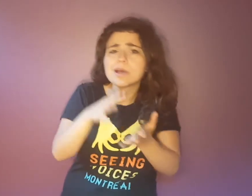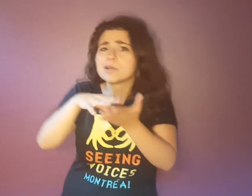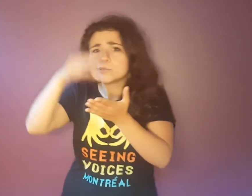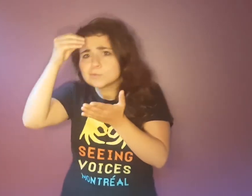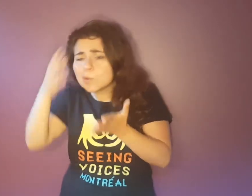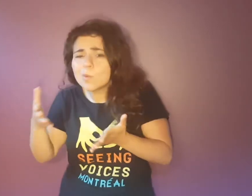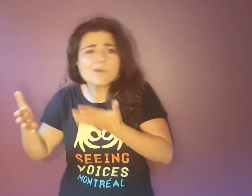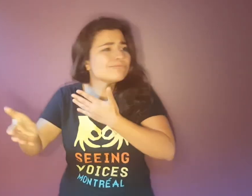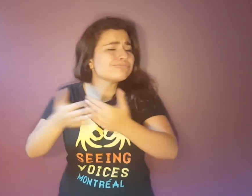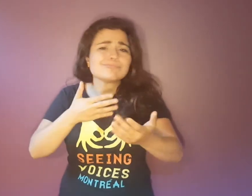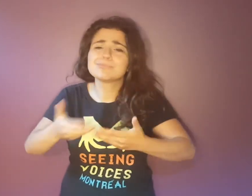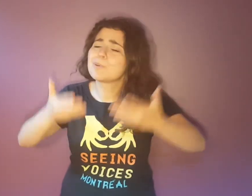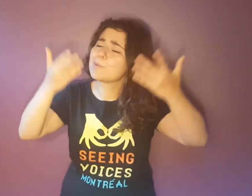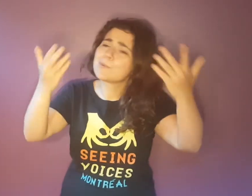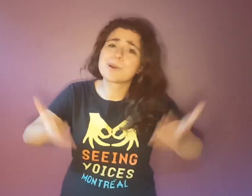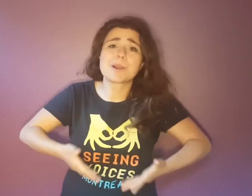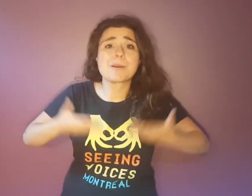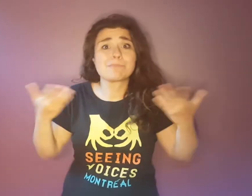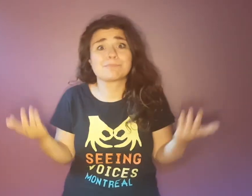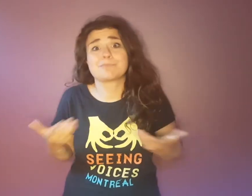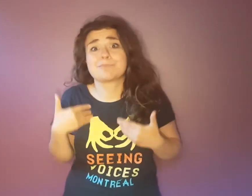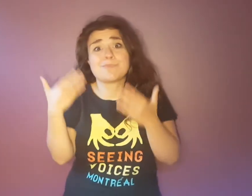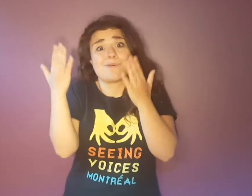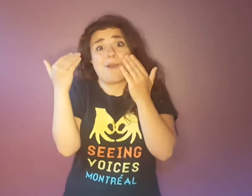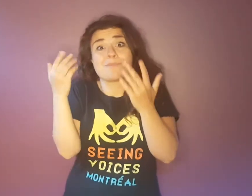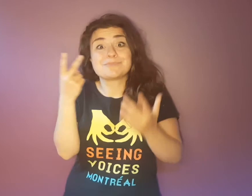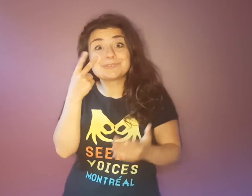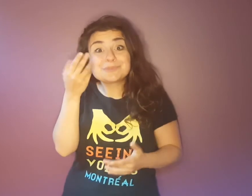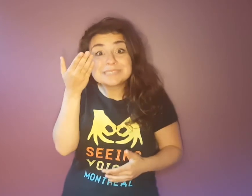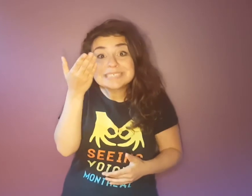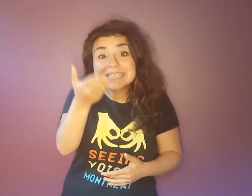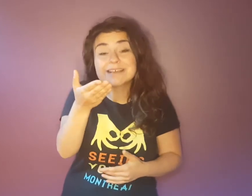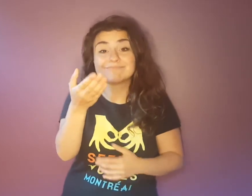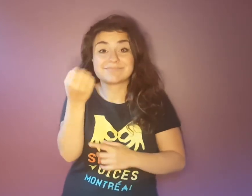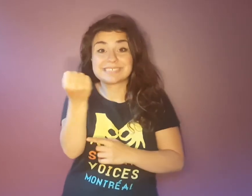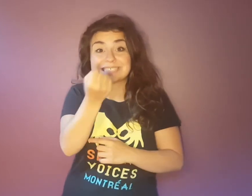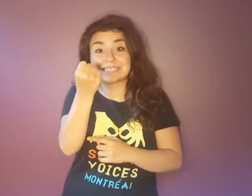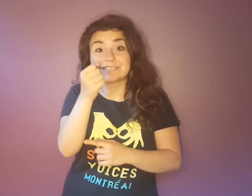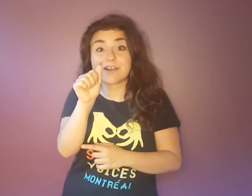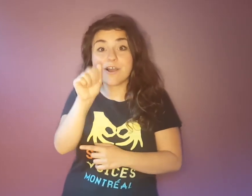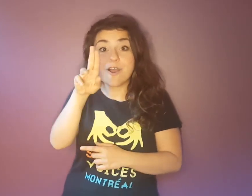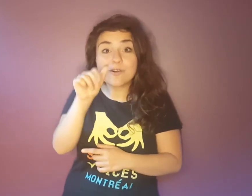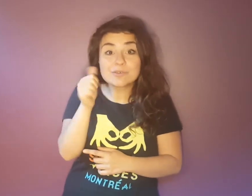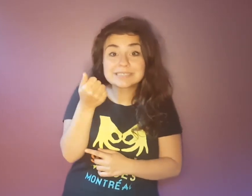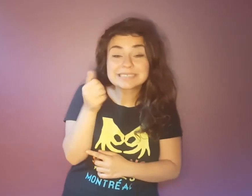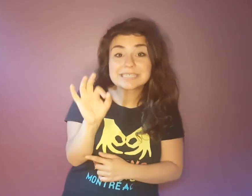interpreters and students. All are welcome. I hope to see you all on Saturday August 19!